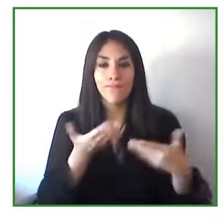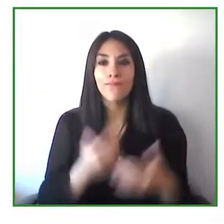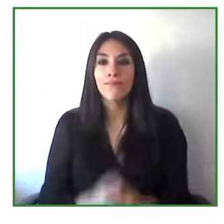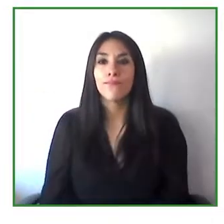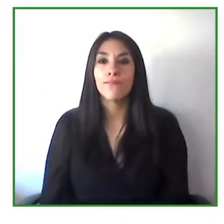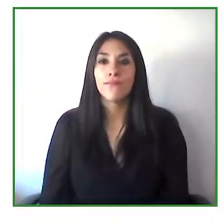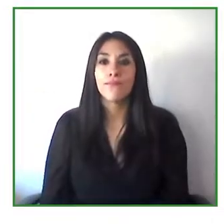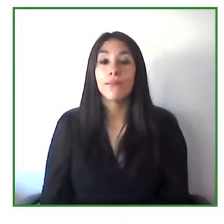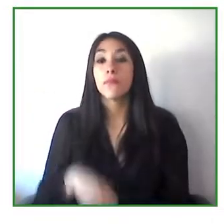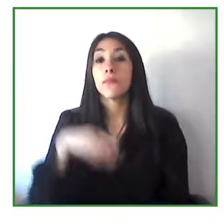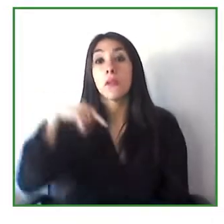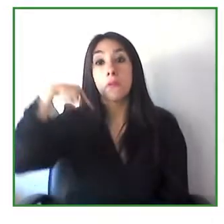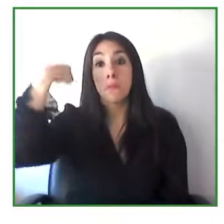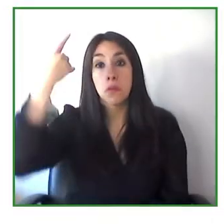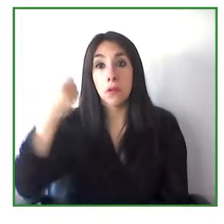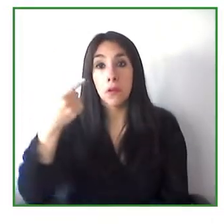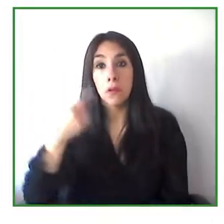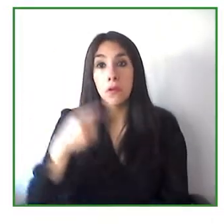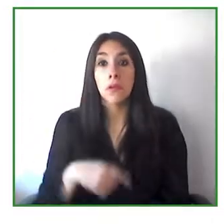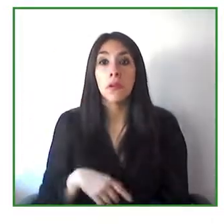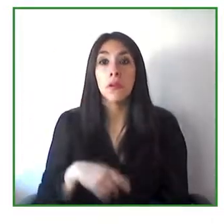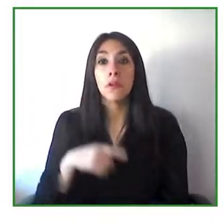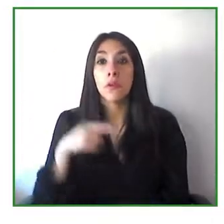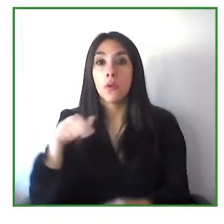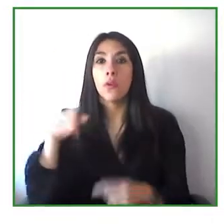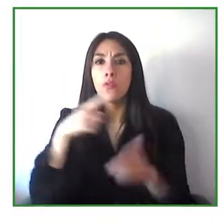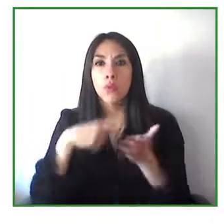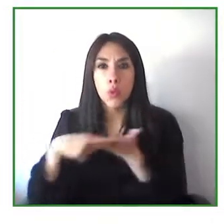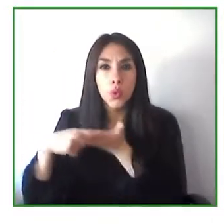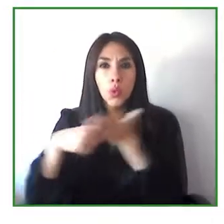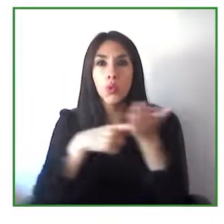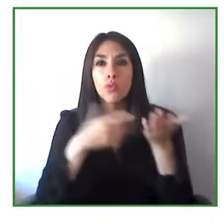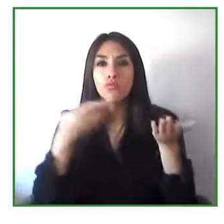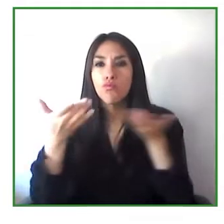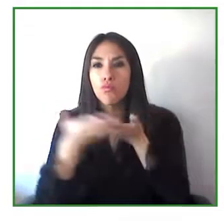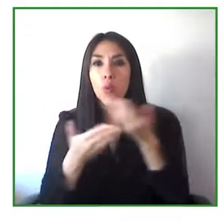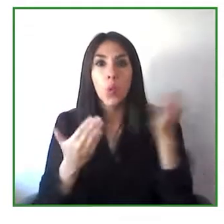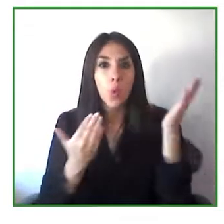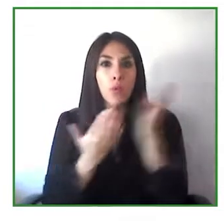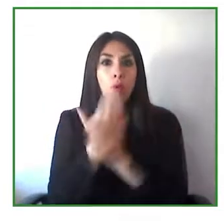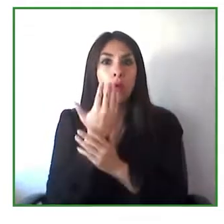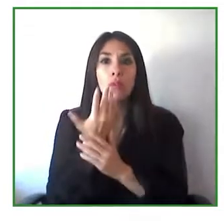Then we will talk about of technological innovation that is called